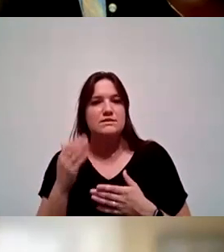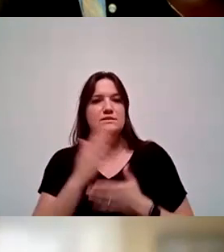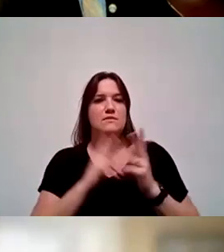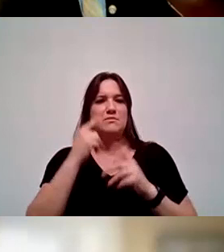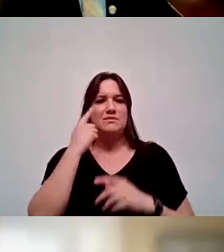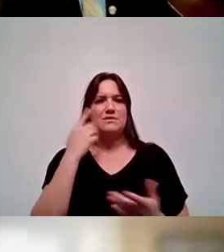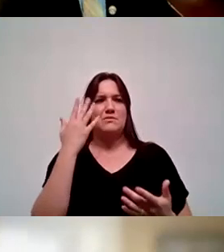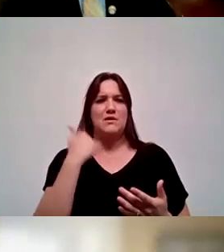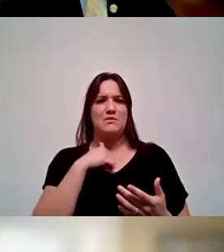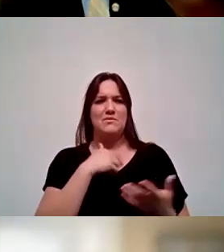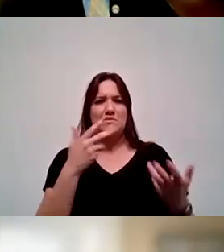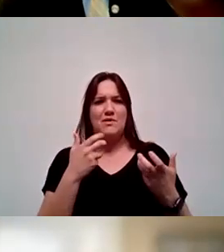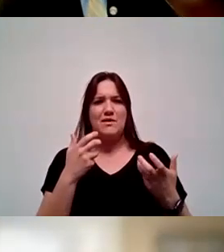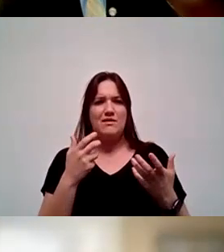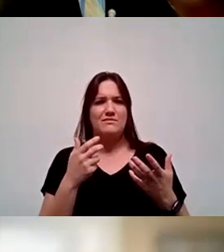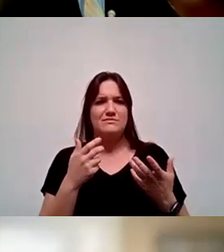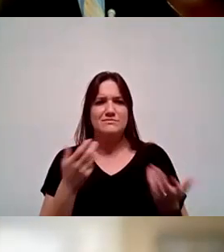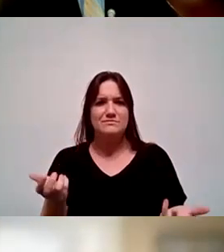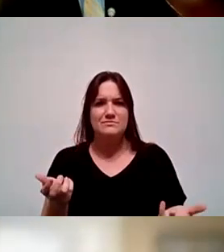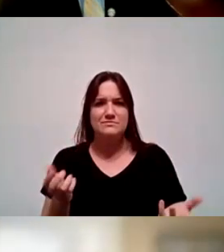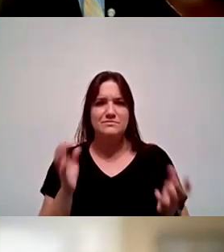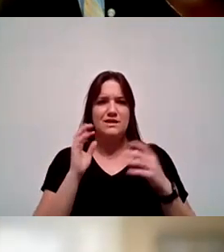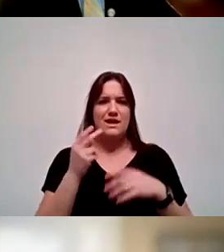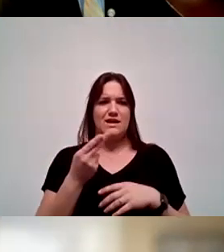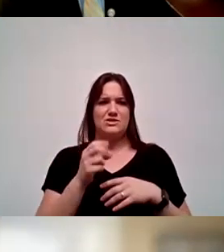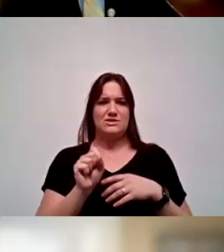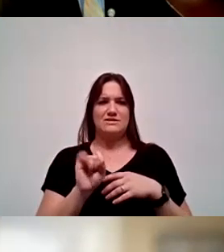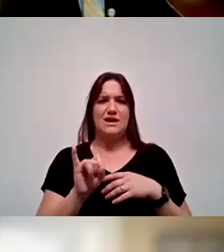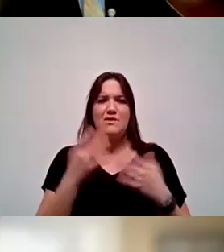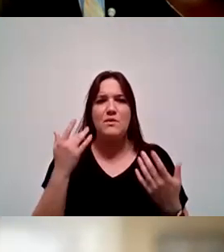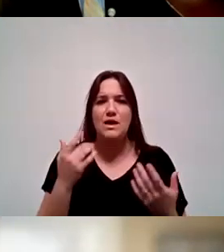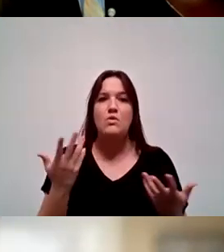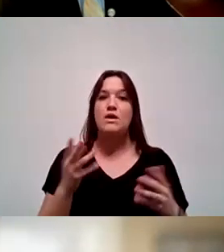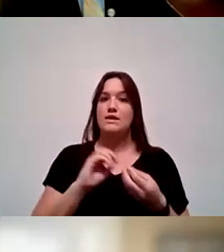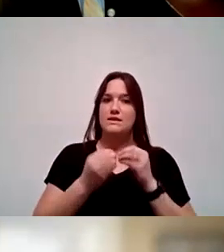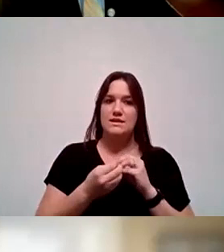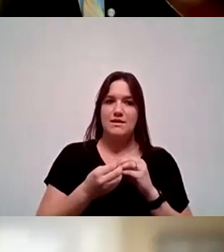why would we even want to be an HSI? Well, if the numbers don't sway you.